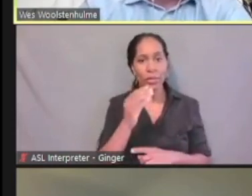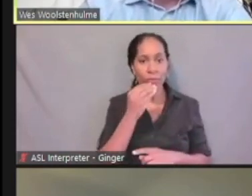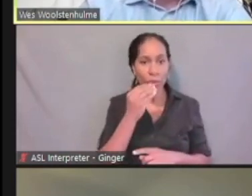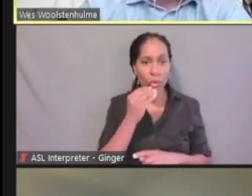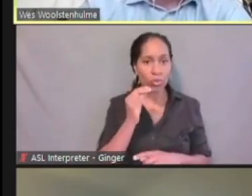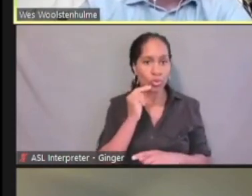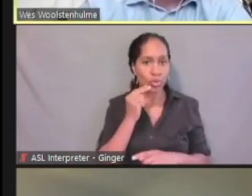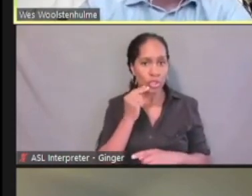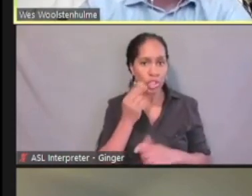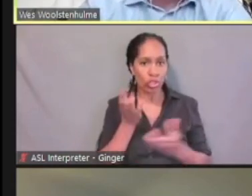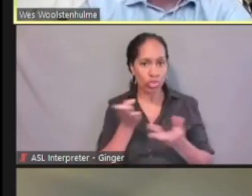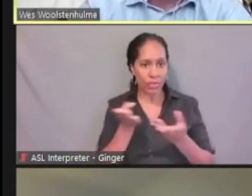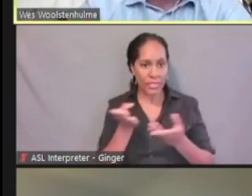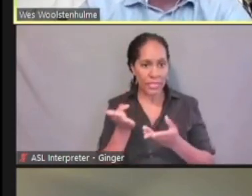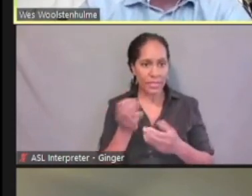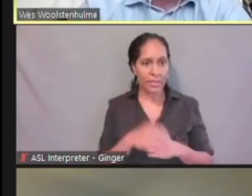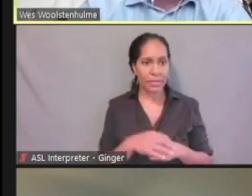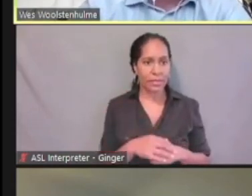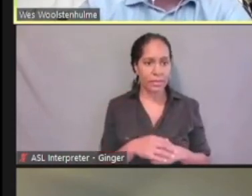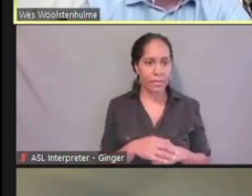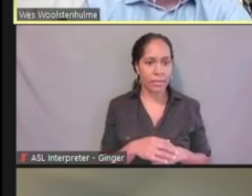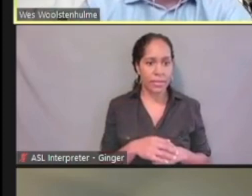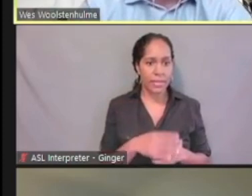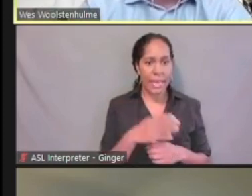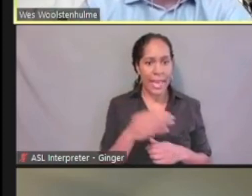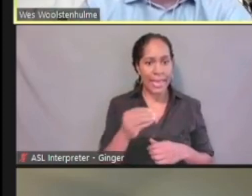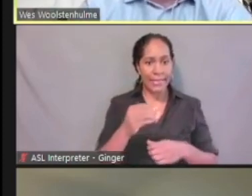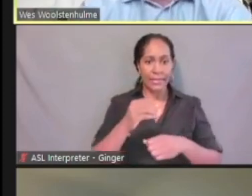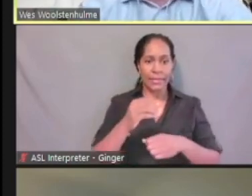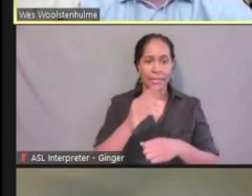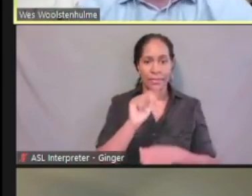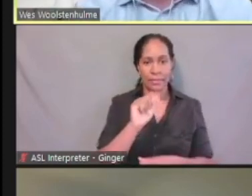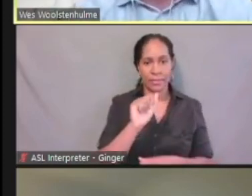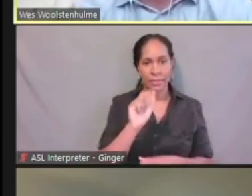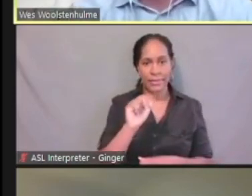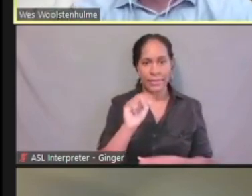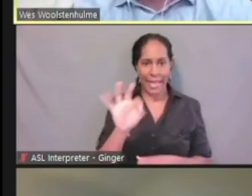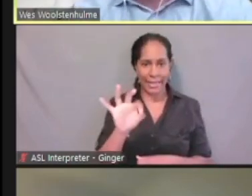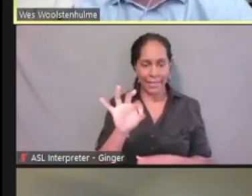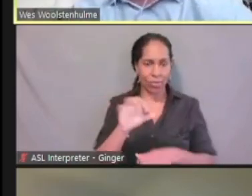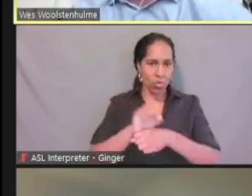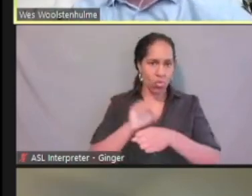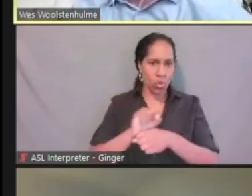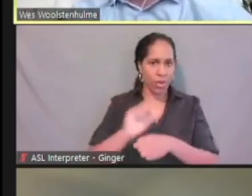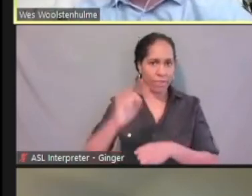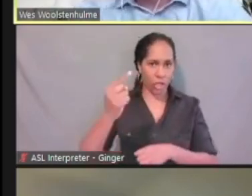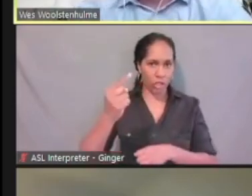and TANF or work first. It's kind of like a automatic transmission